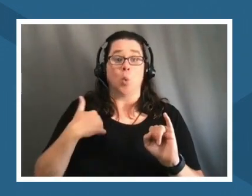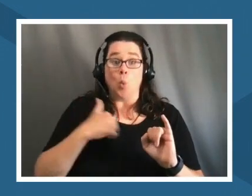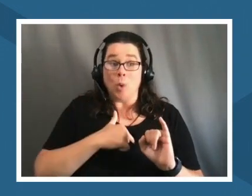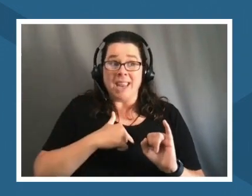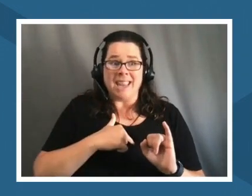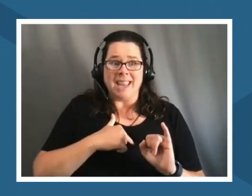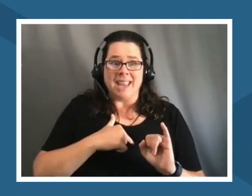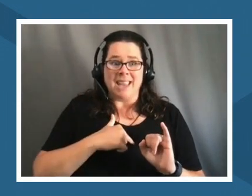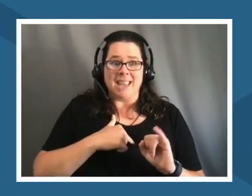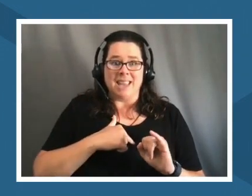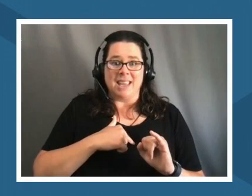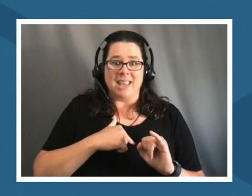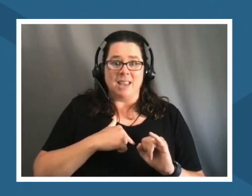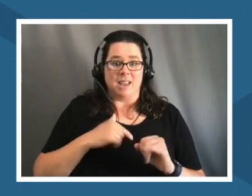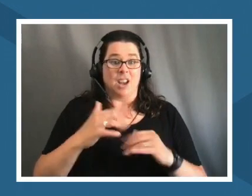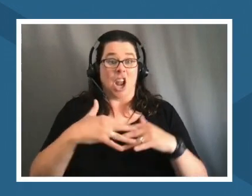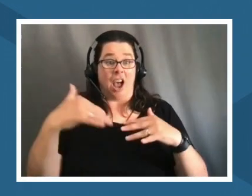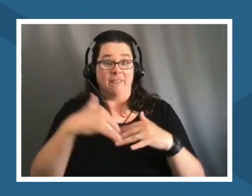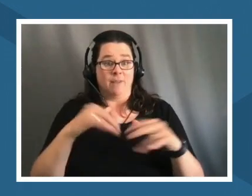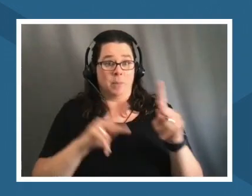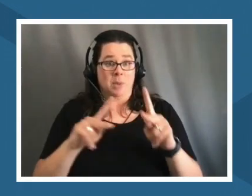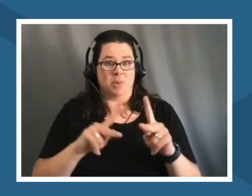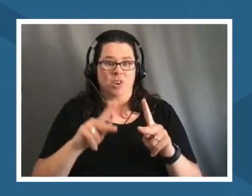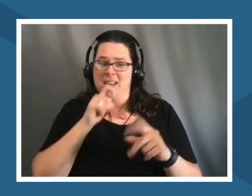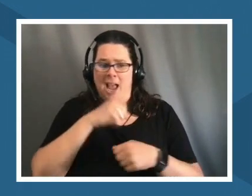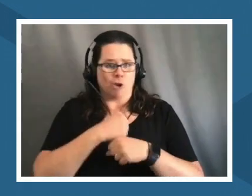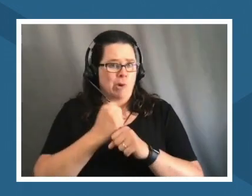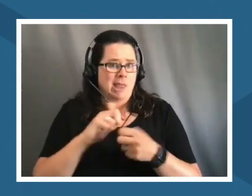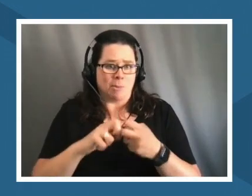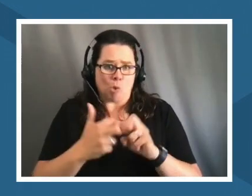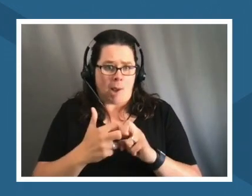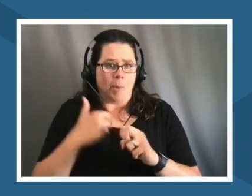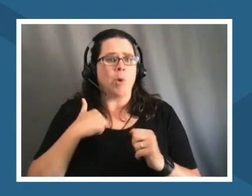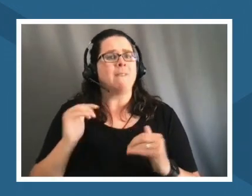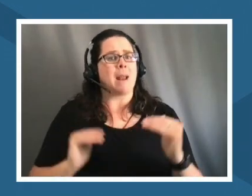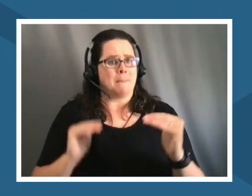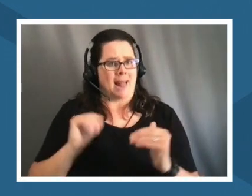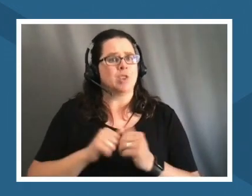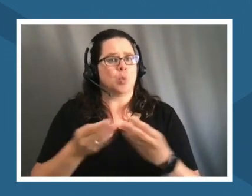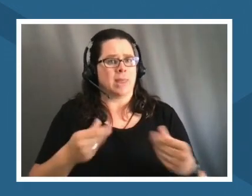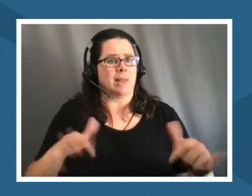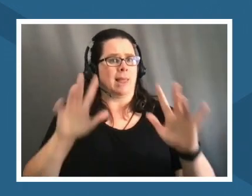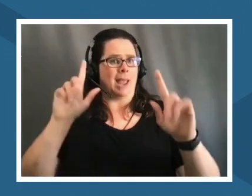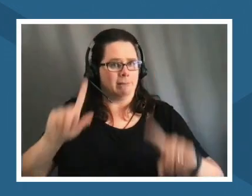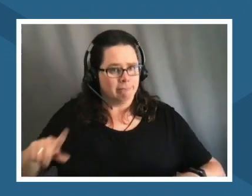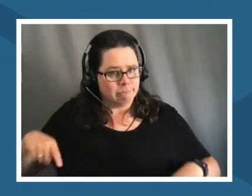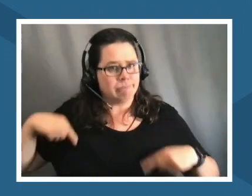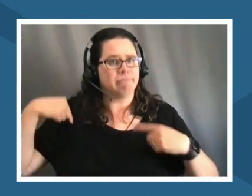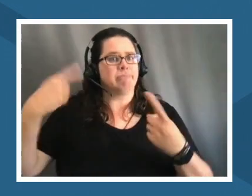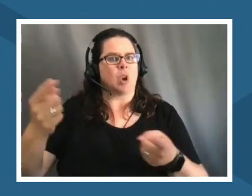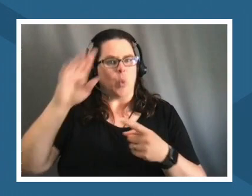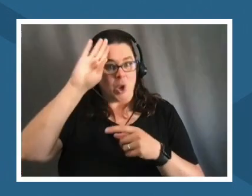lived in balance since time began um